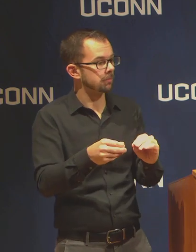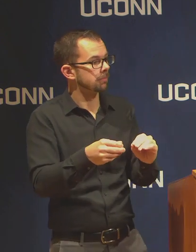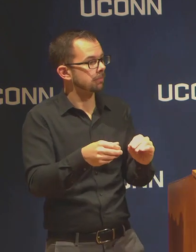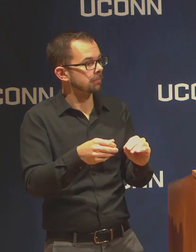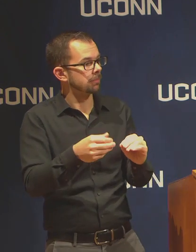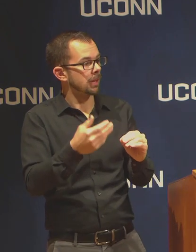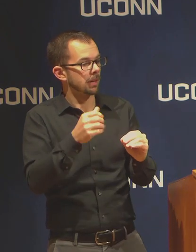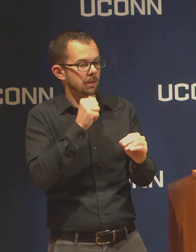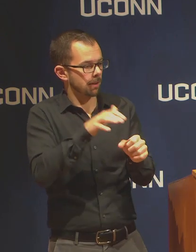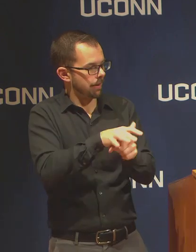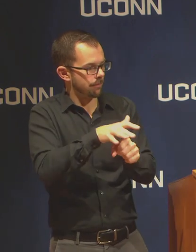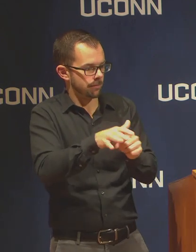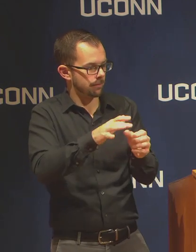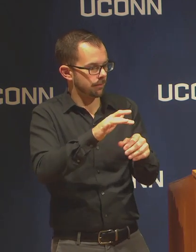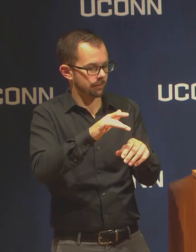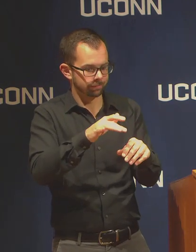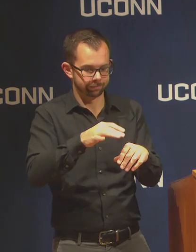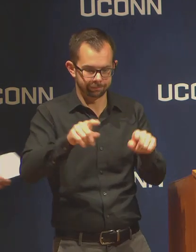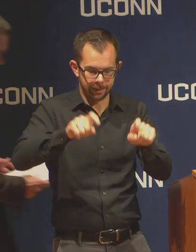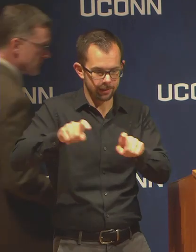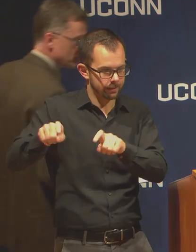on site testing at UCONN?